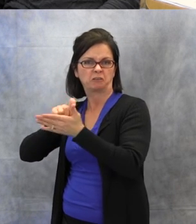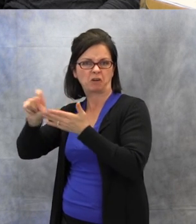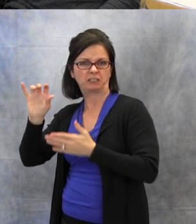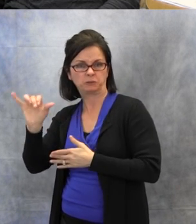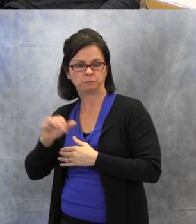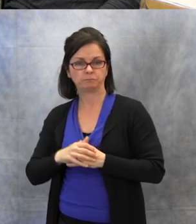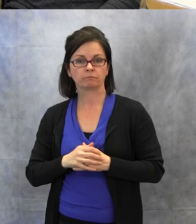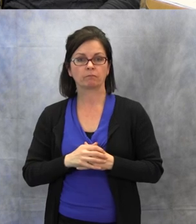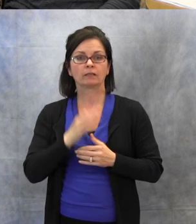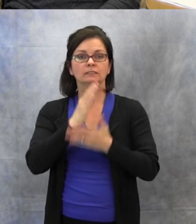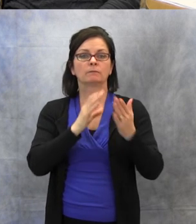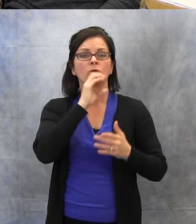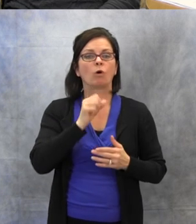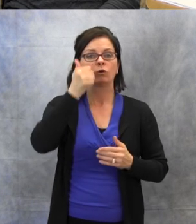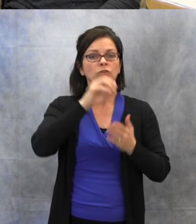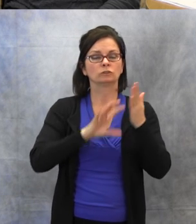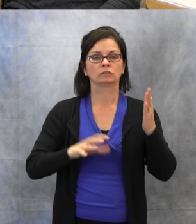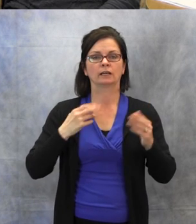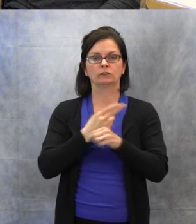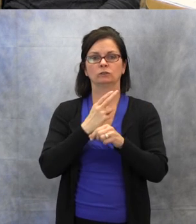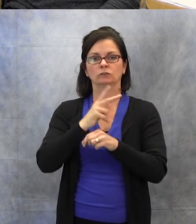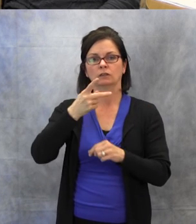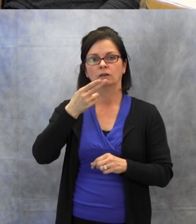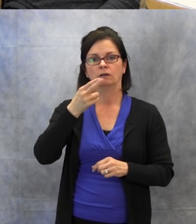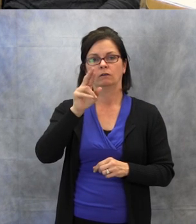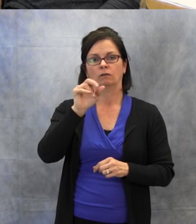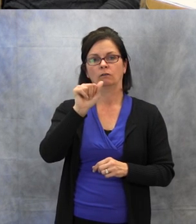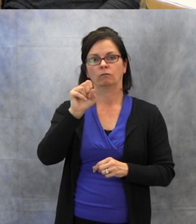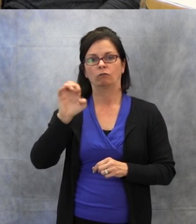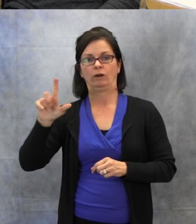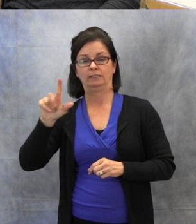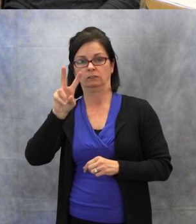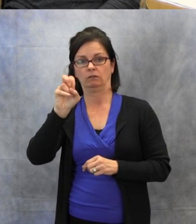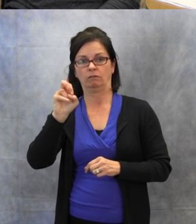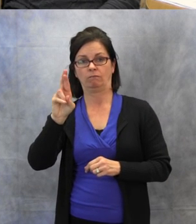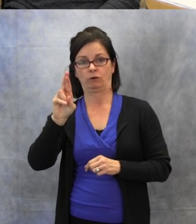because kids often have lots of language gaps.